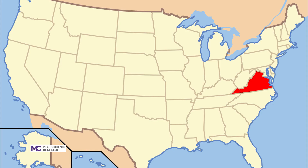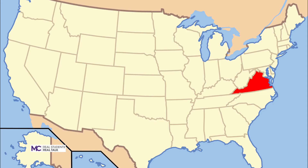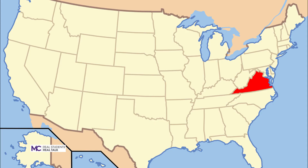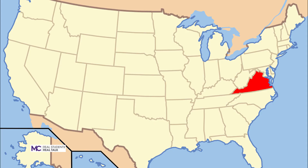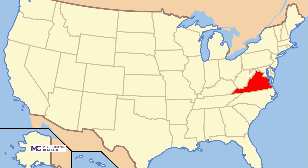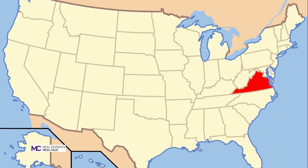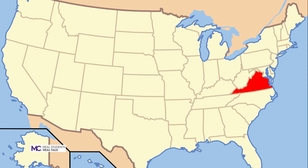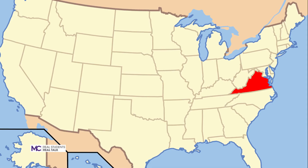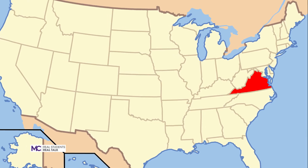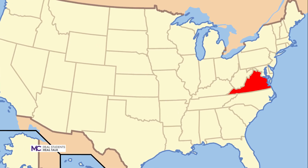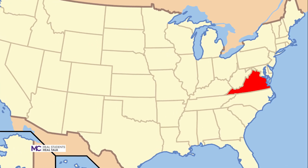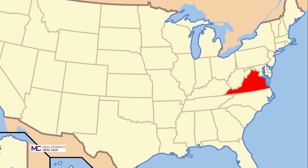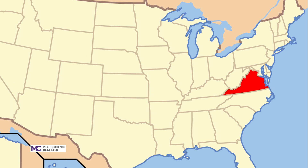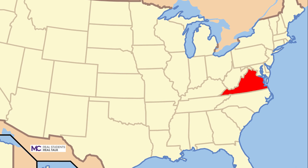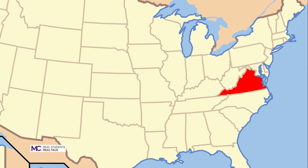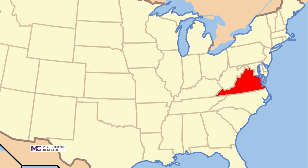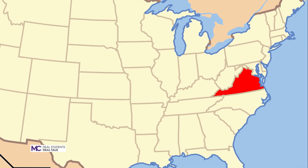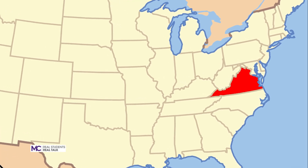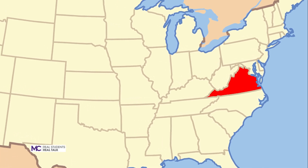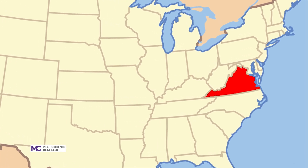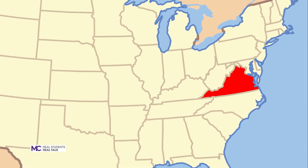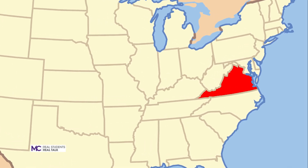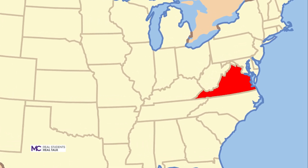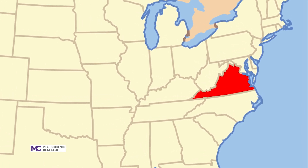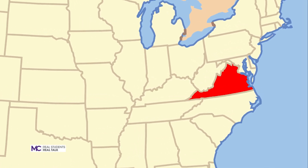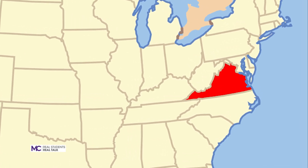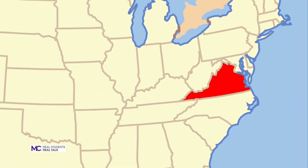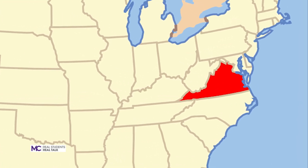Richmond Virginia Wow Virginia Virginia